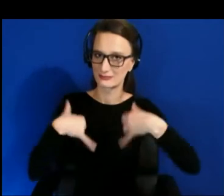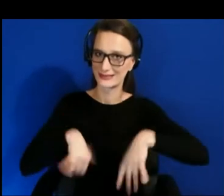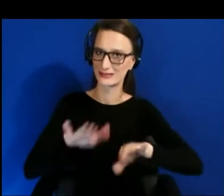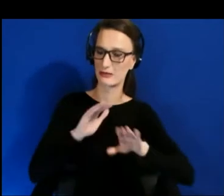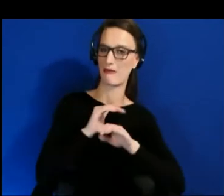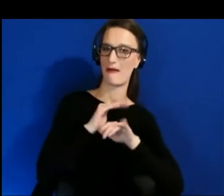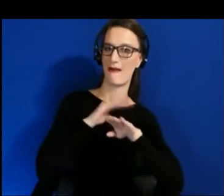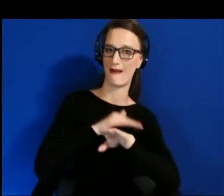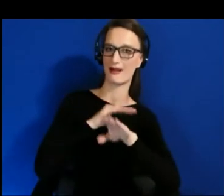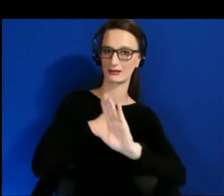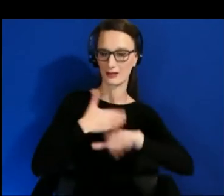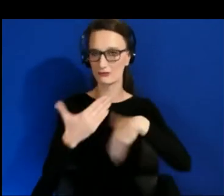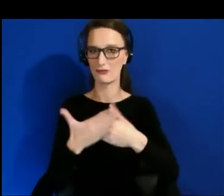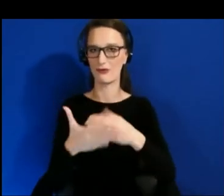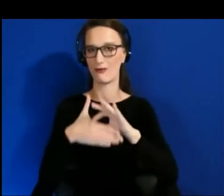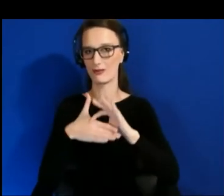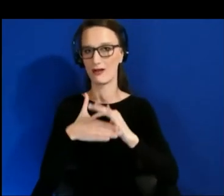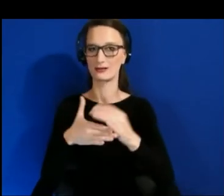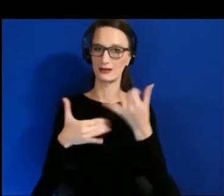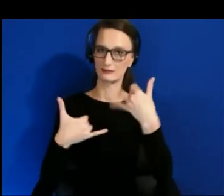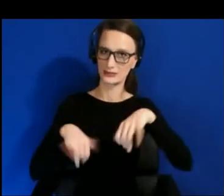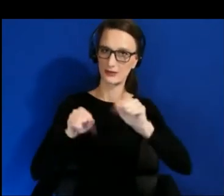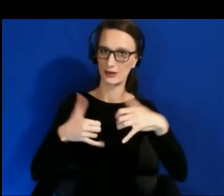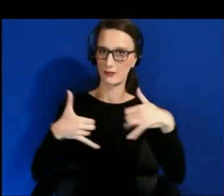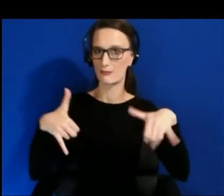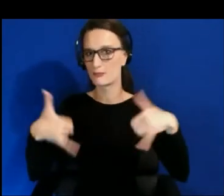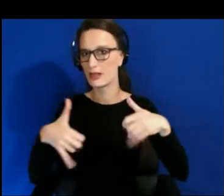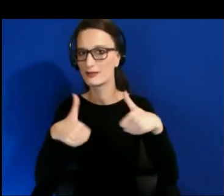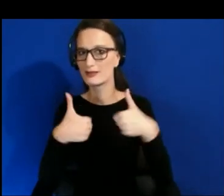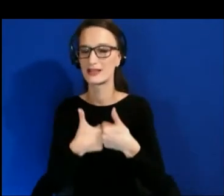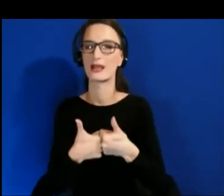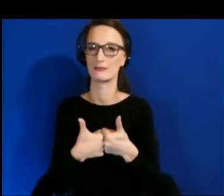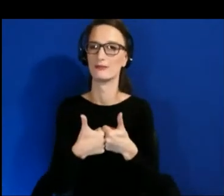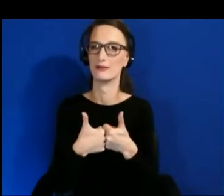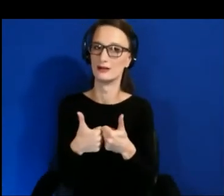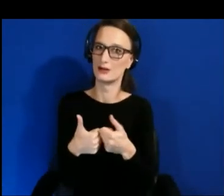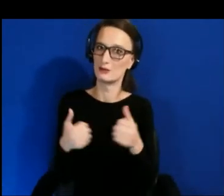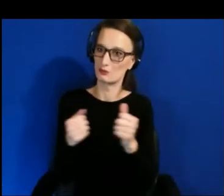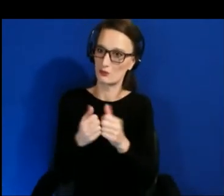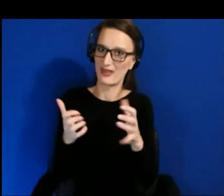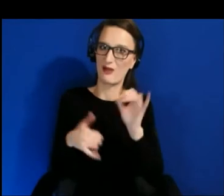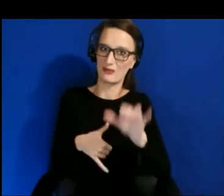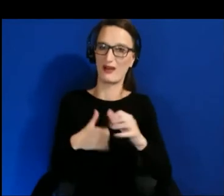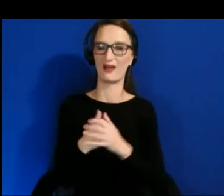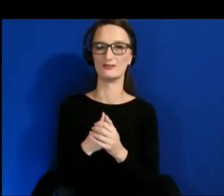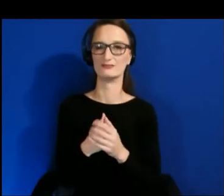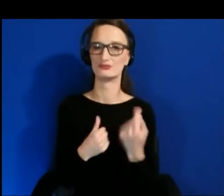play the game. We do all of that until we run out of, you know, kind of head room when we stop finding